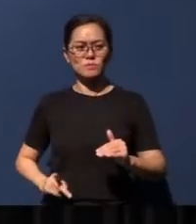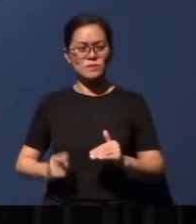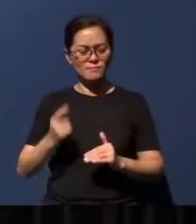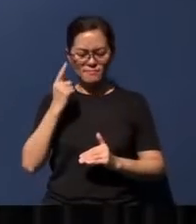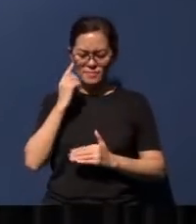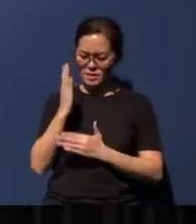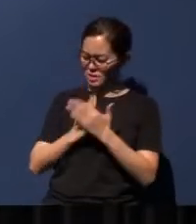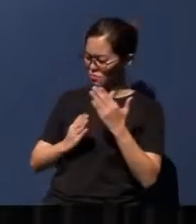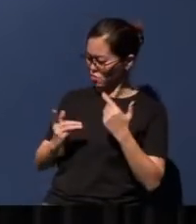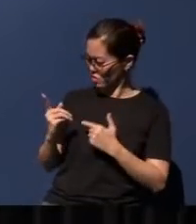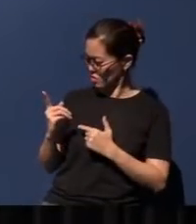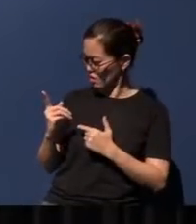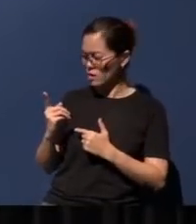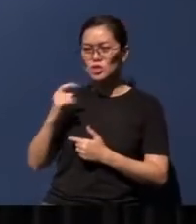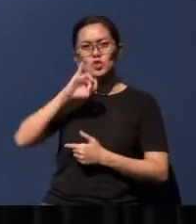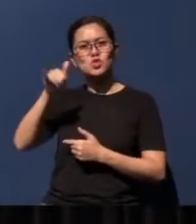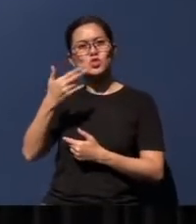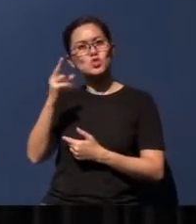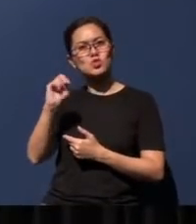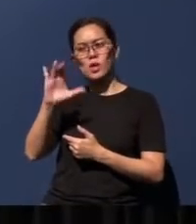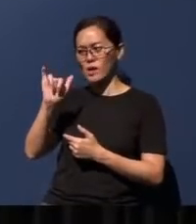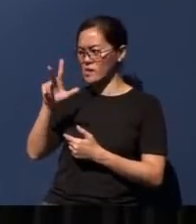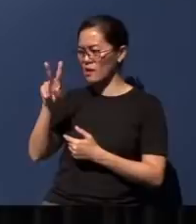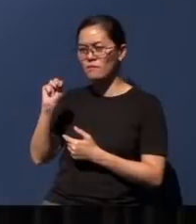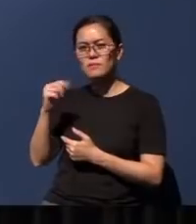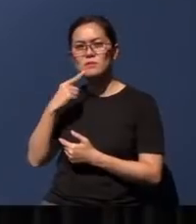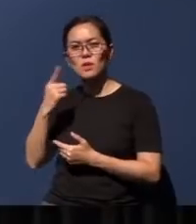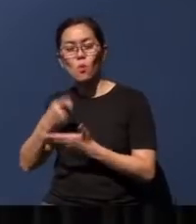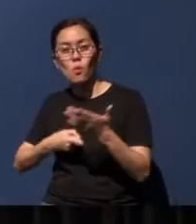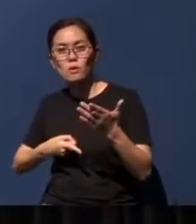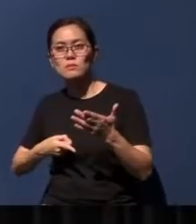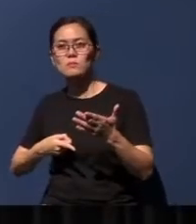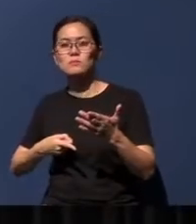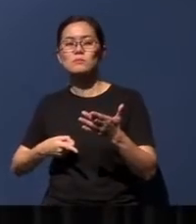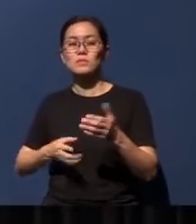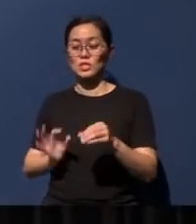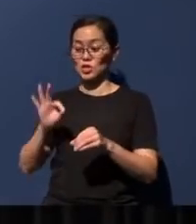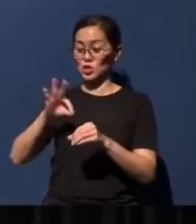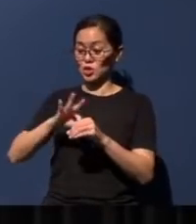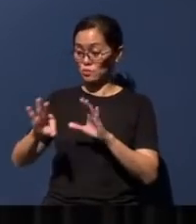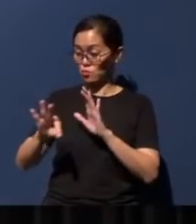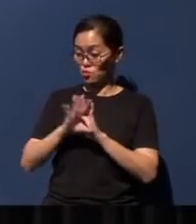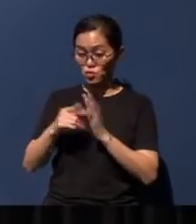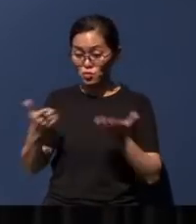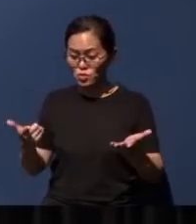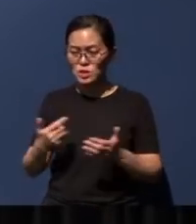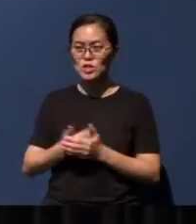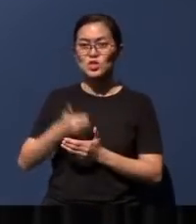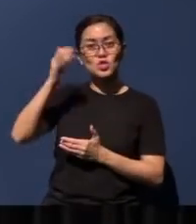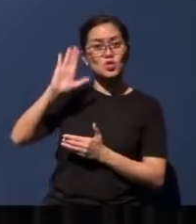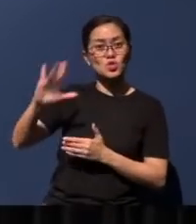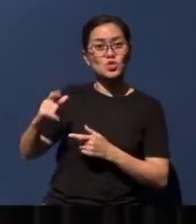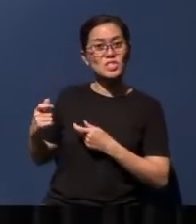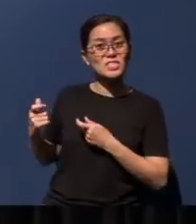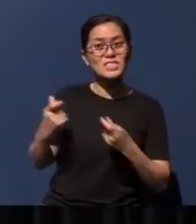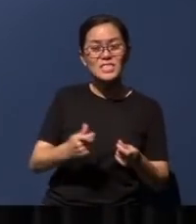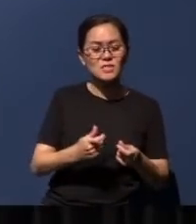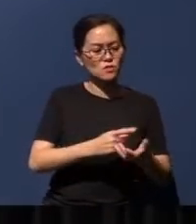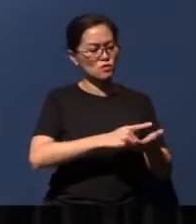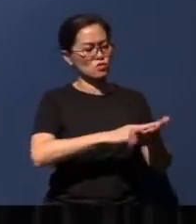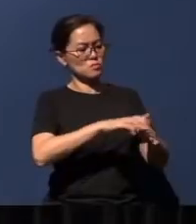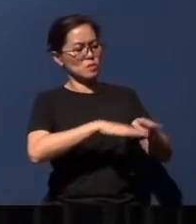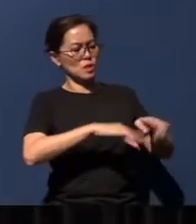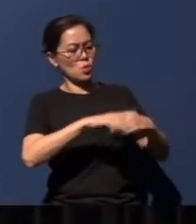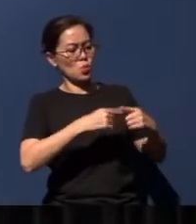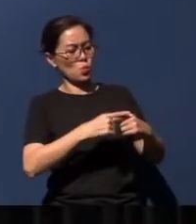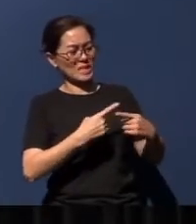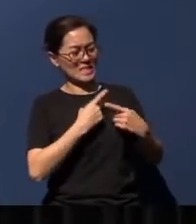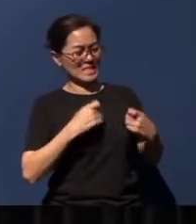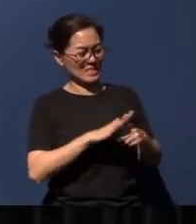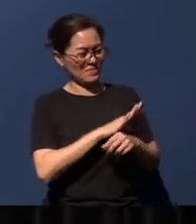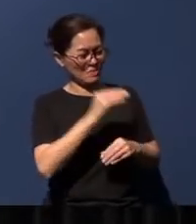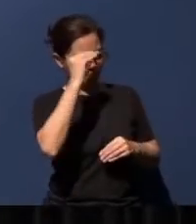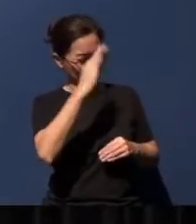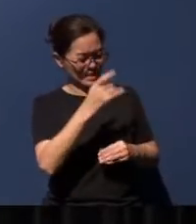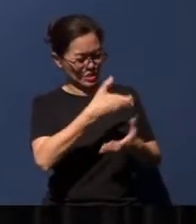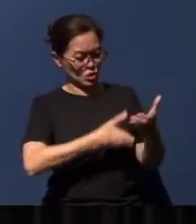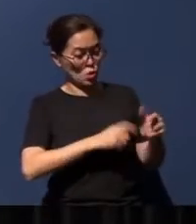democracy is God's gift of check and balance when sinful men are in charge. When sinful men no longer